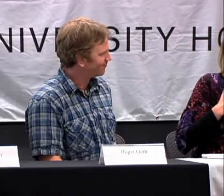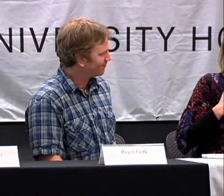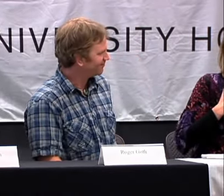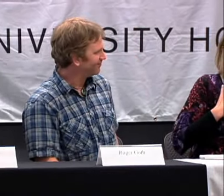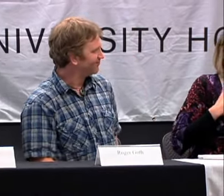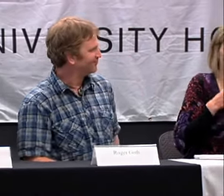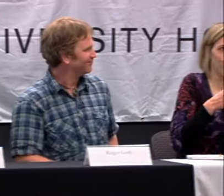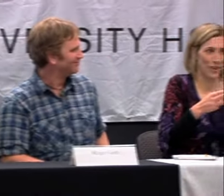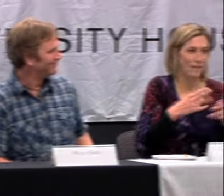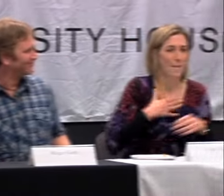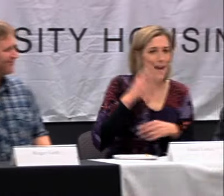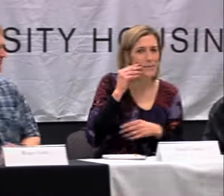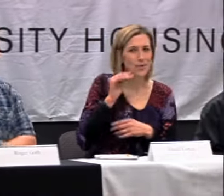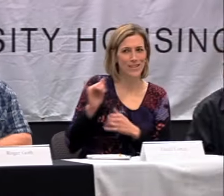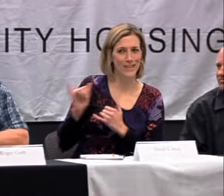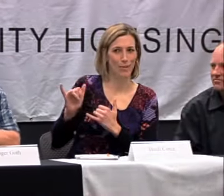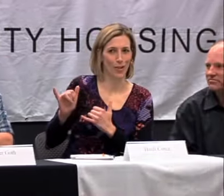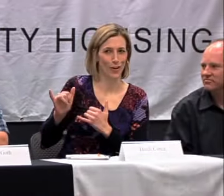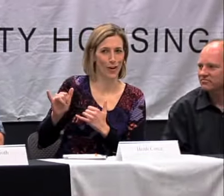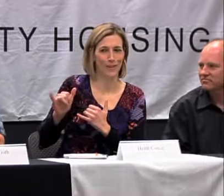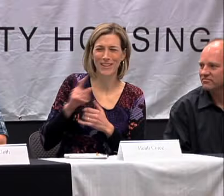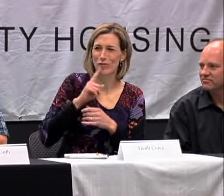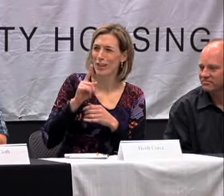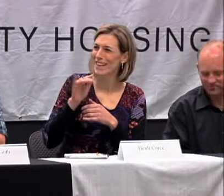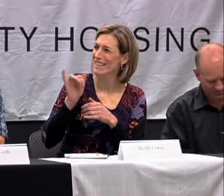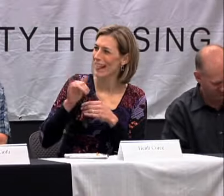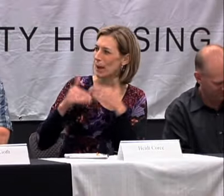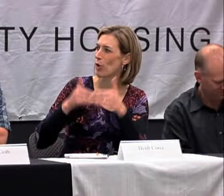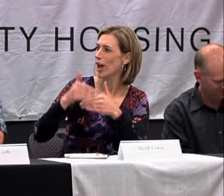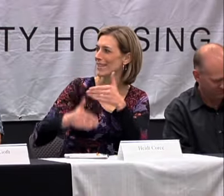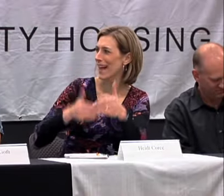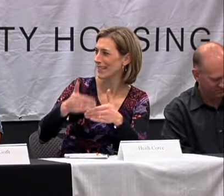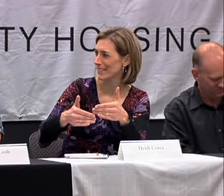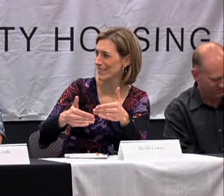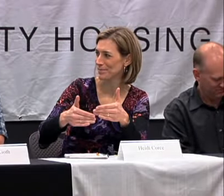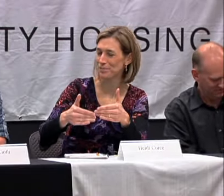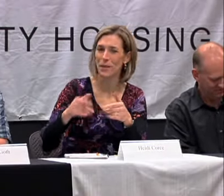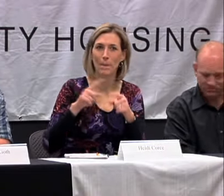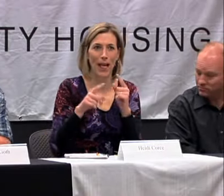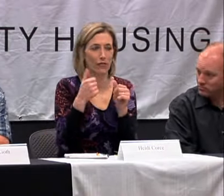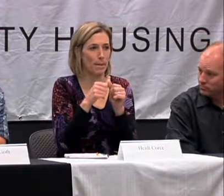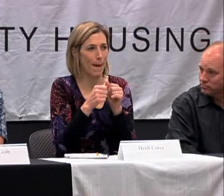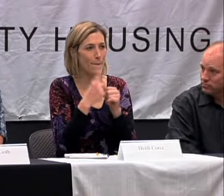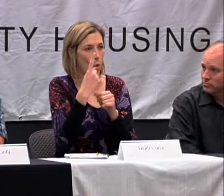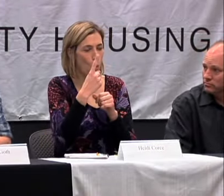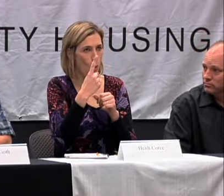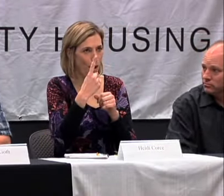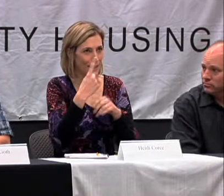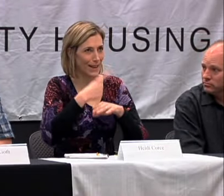MY EXPERIENCE IS SIMILAR BECAUSE REALLY IT WAS A PROCESS. AND